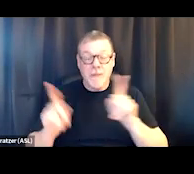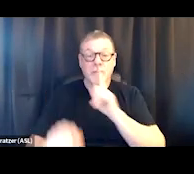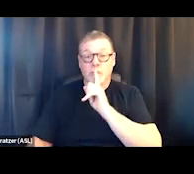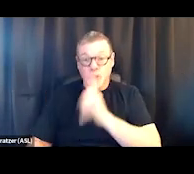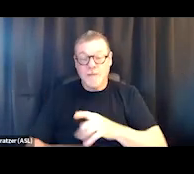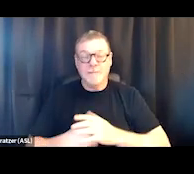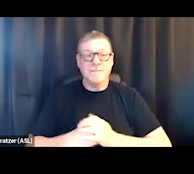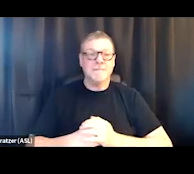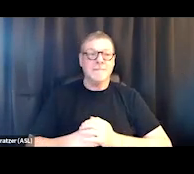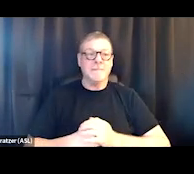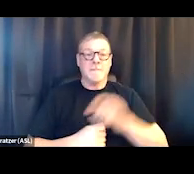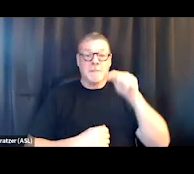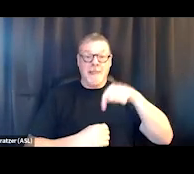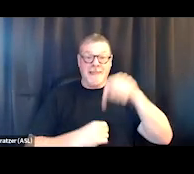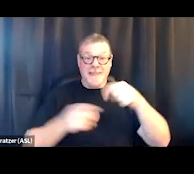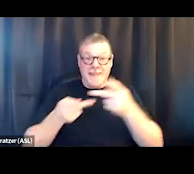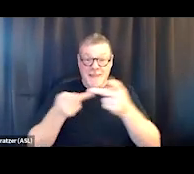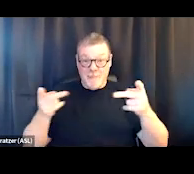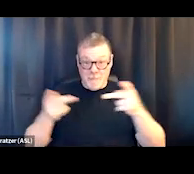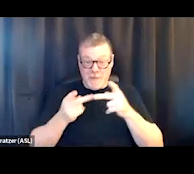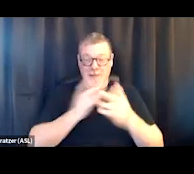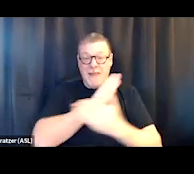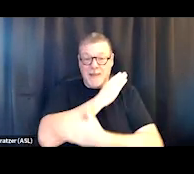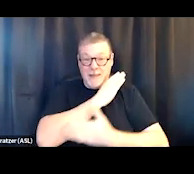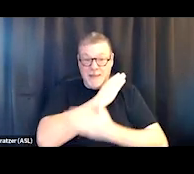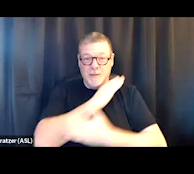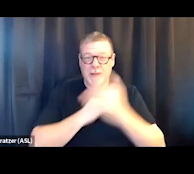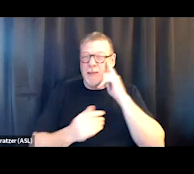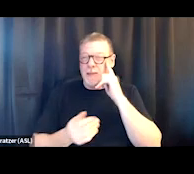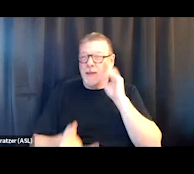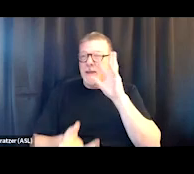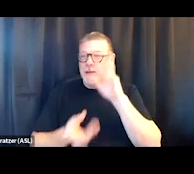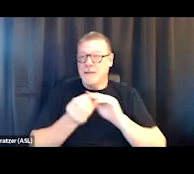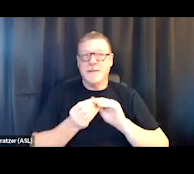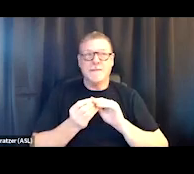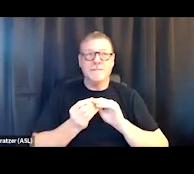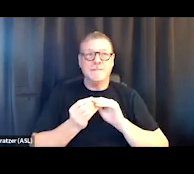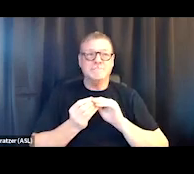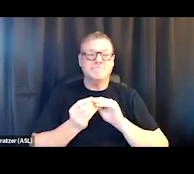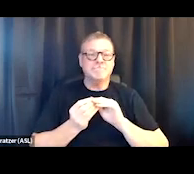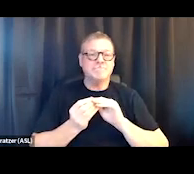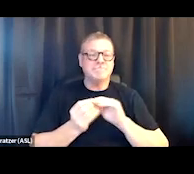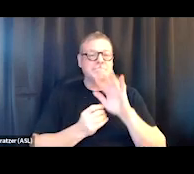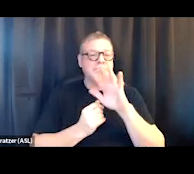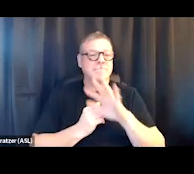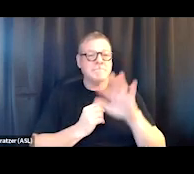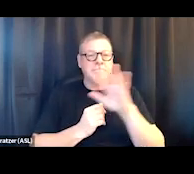this is a county of... I think I have it somewhere, the population.